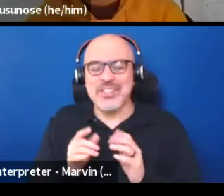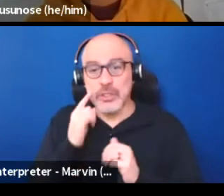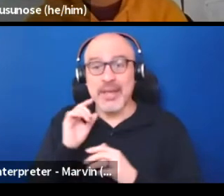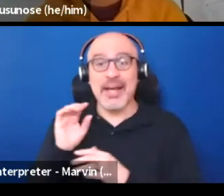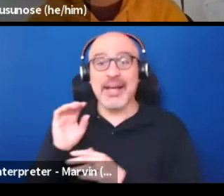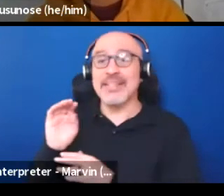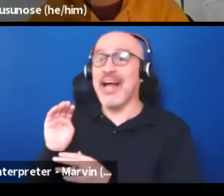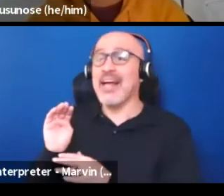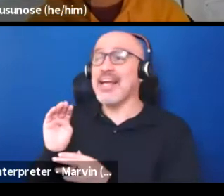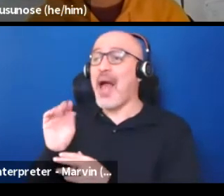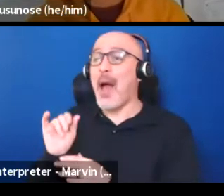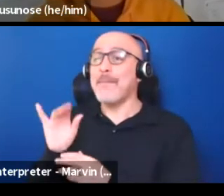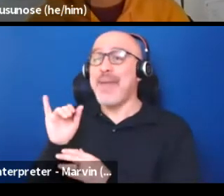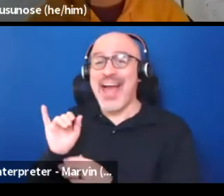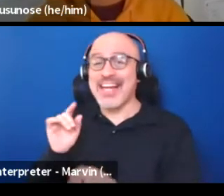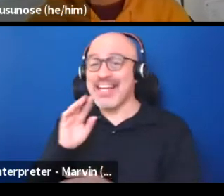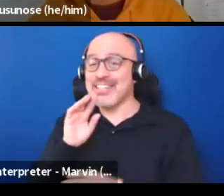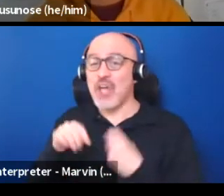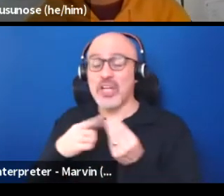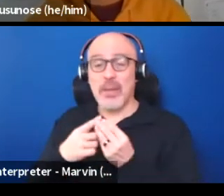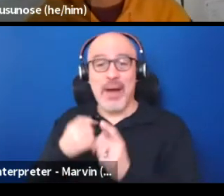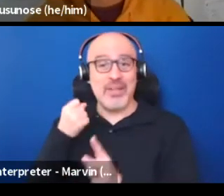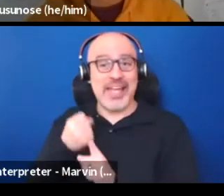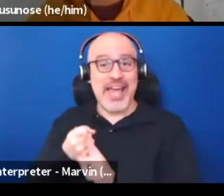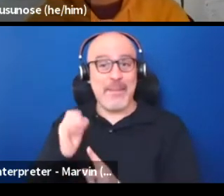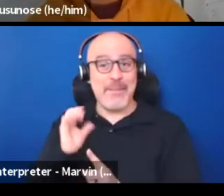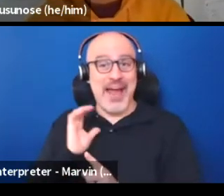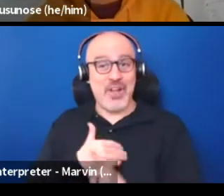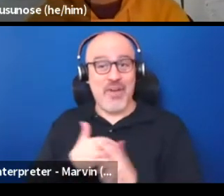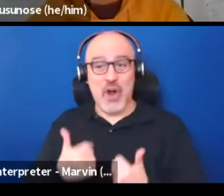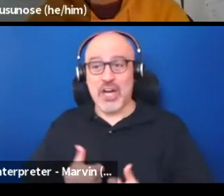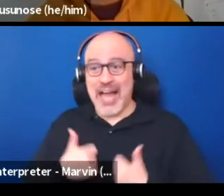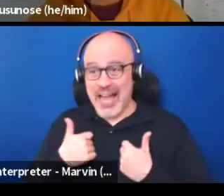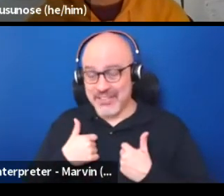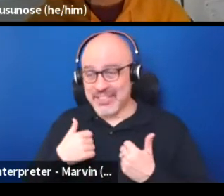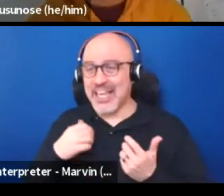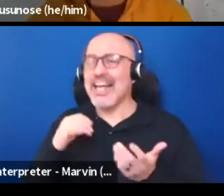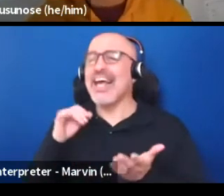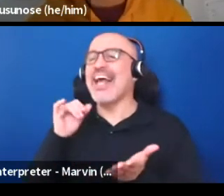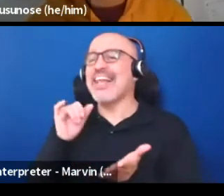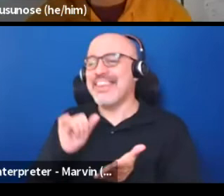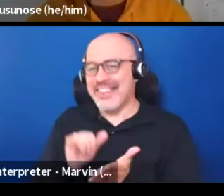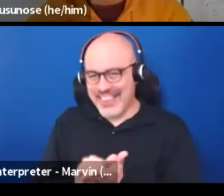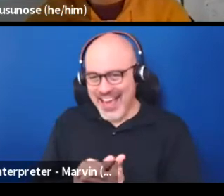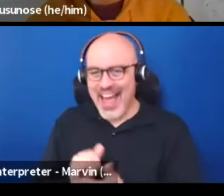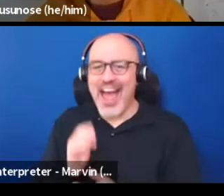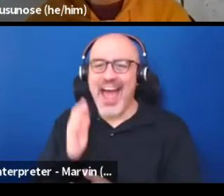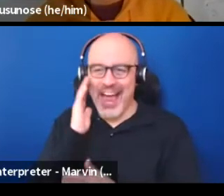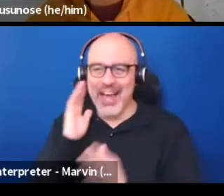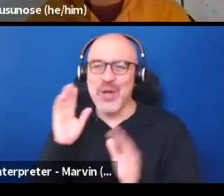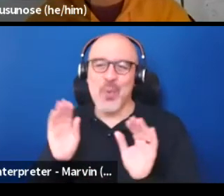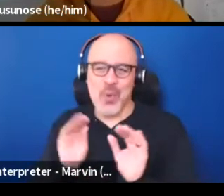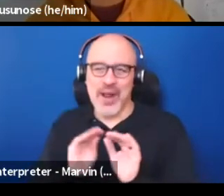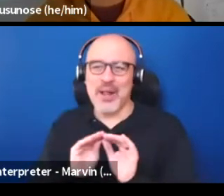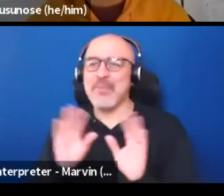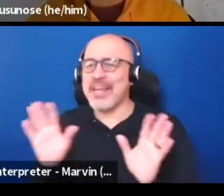about its impact on our lives is going to be clear in all parts of civic life.